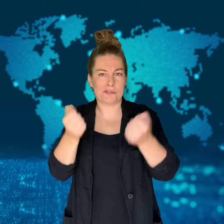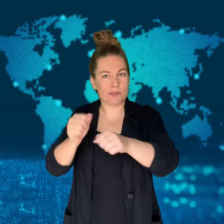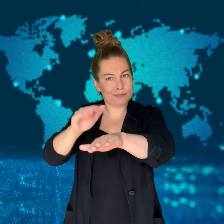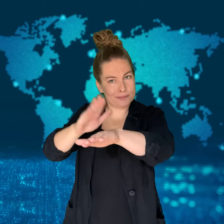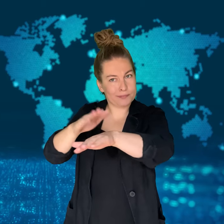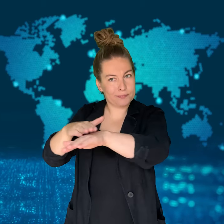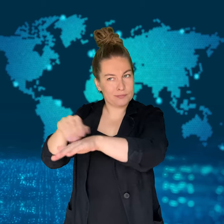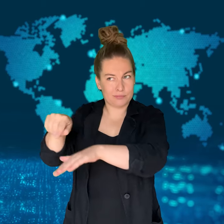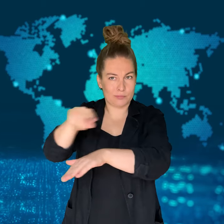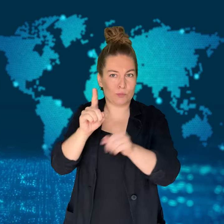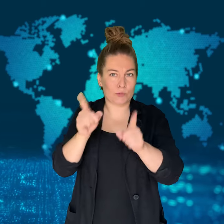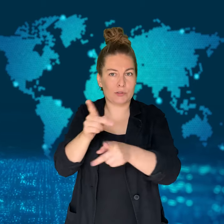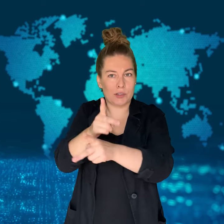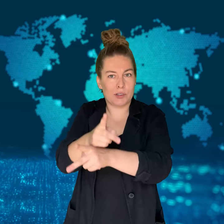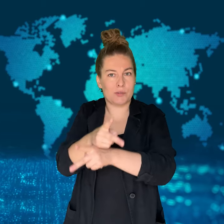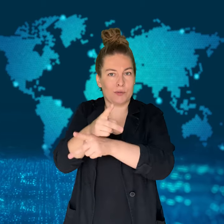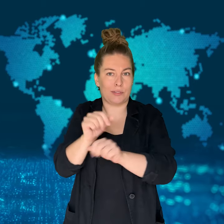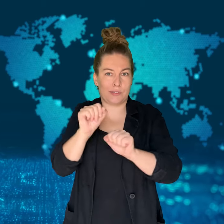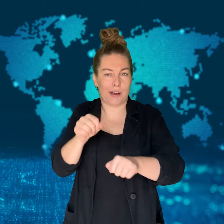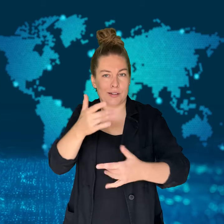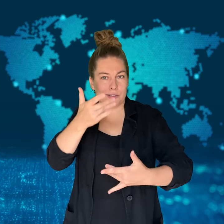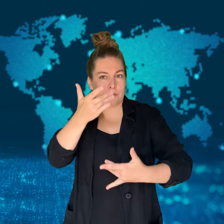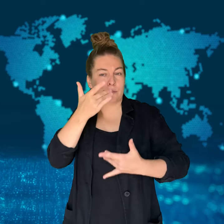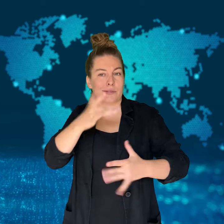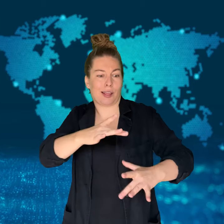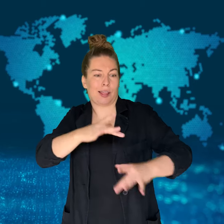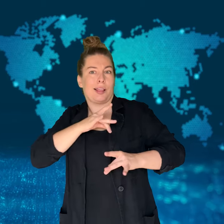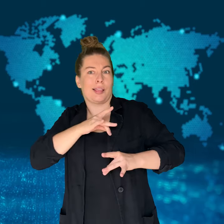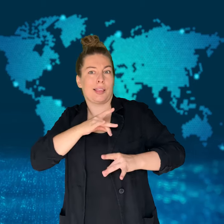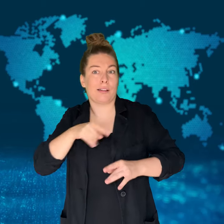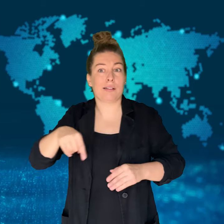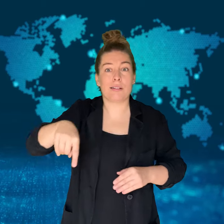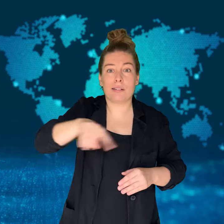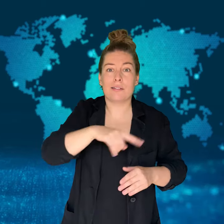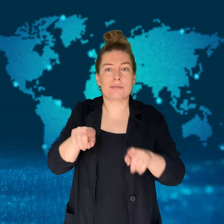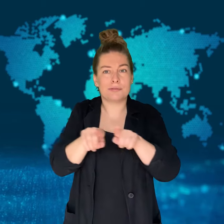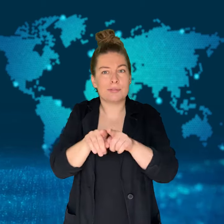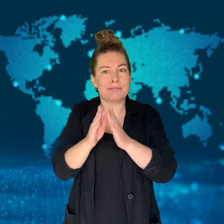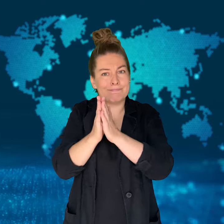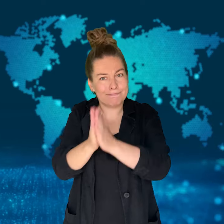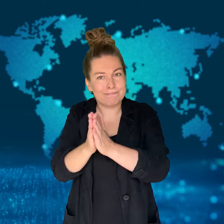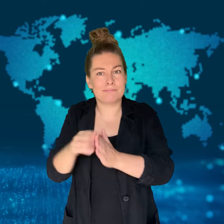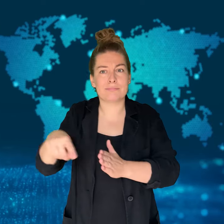Travelers are asked to be cautious and to